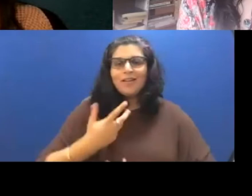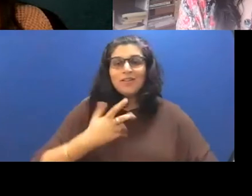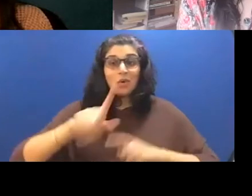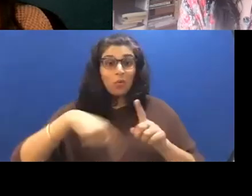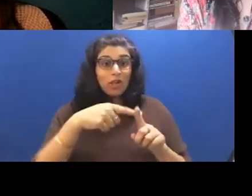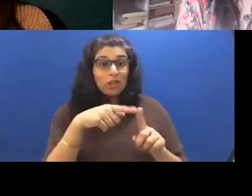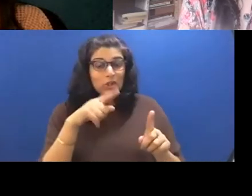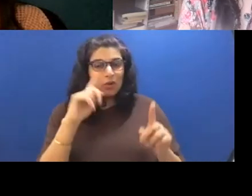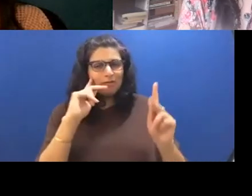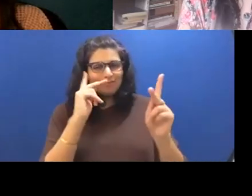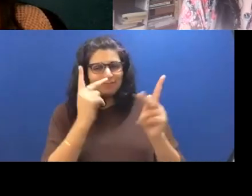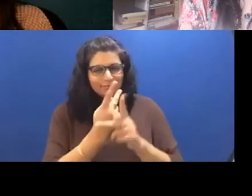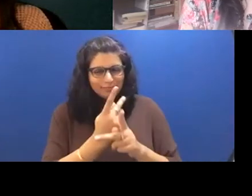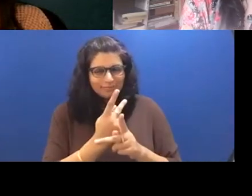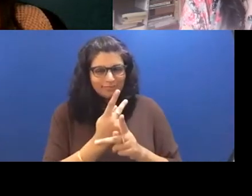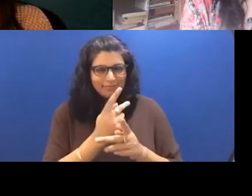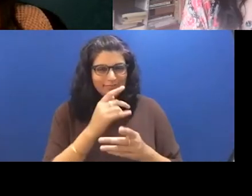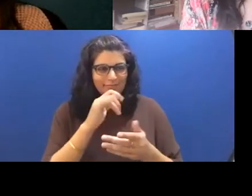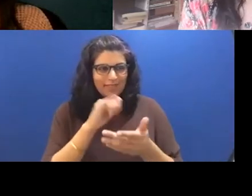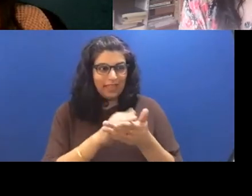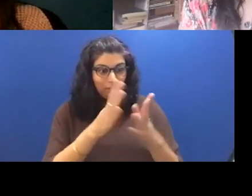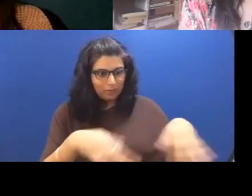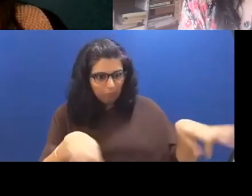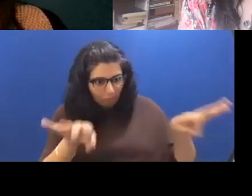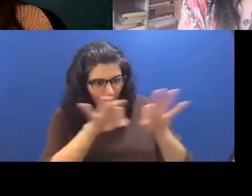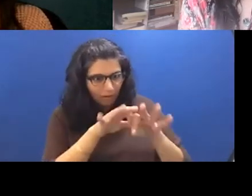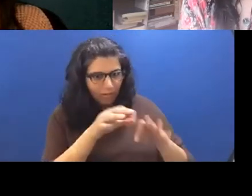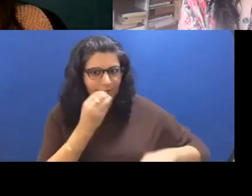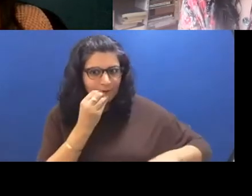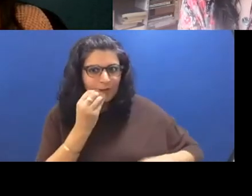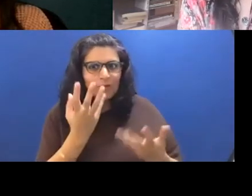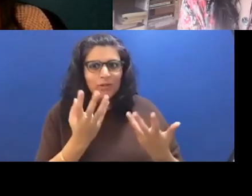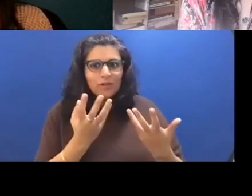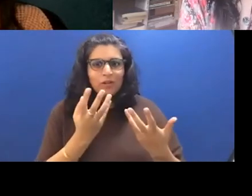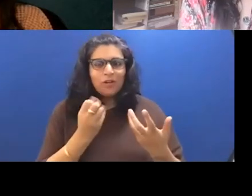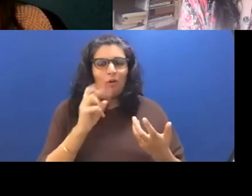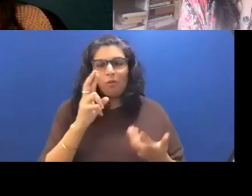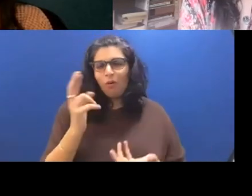figured out that that seemed really key to this book, or if you had that moment, or perhaps